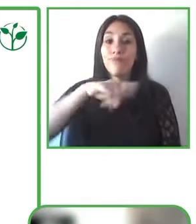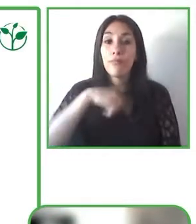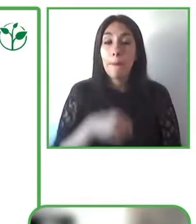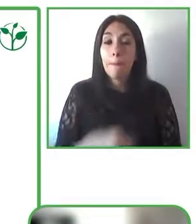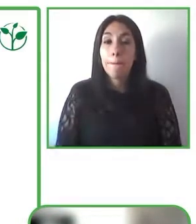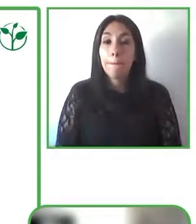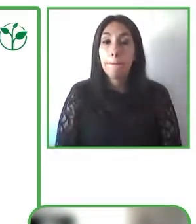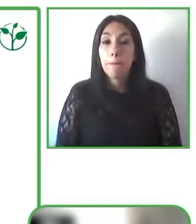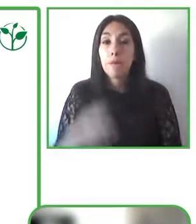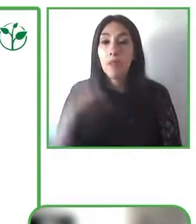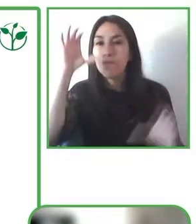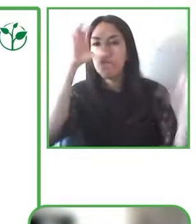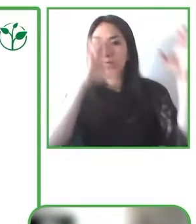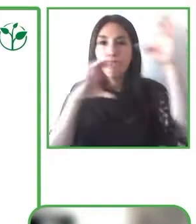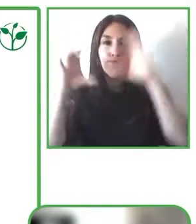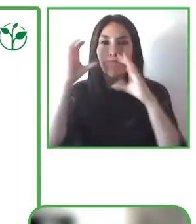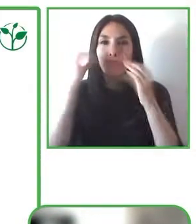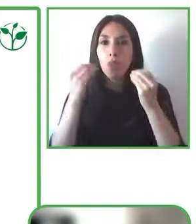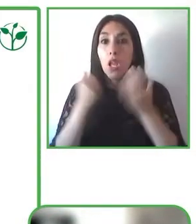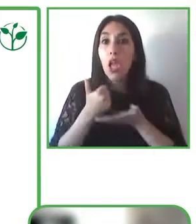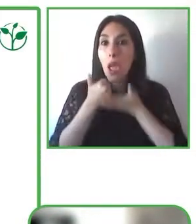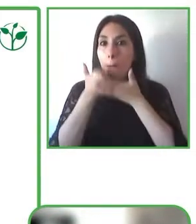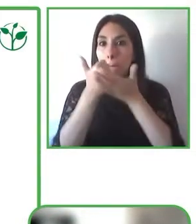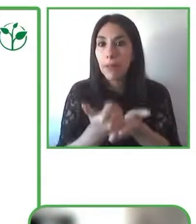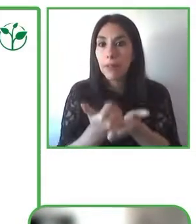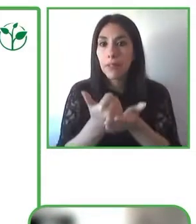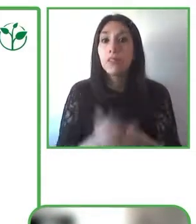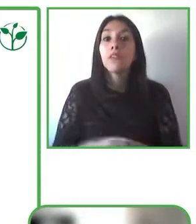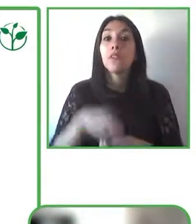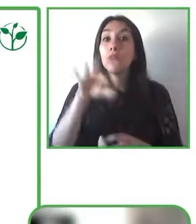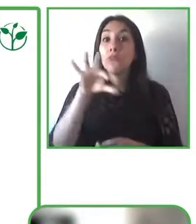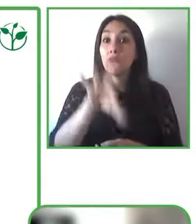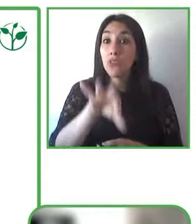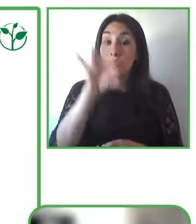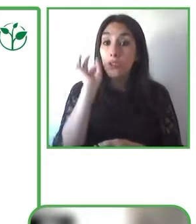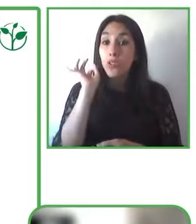on the accessibility features in the devices that are on the market today